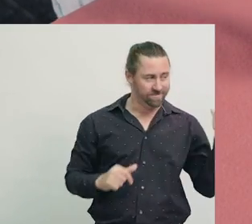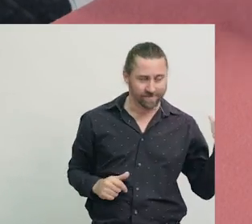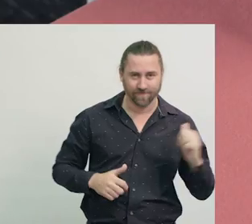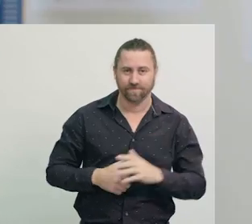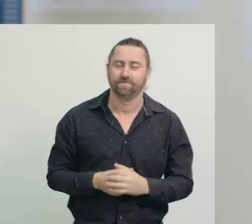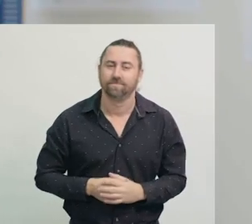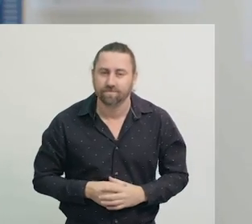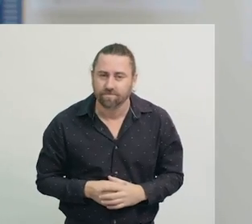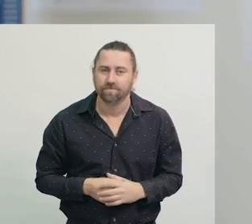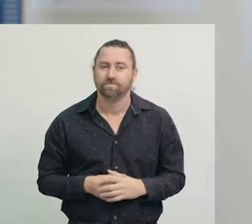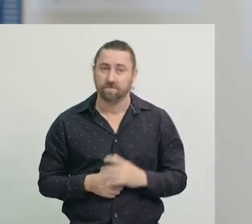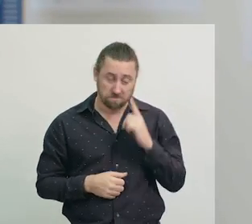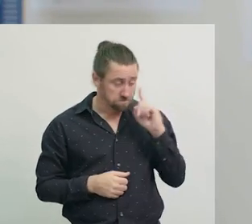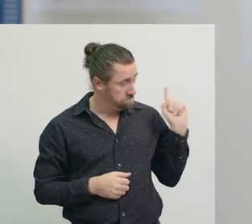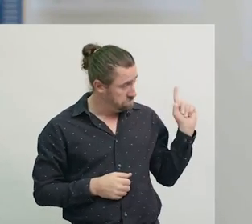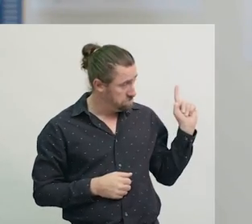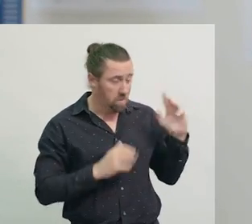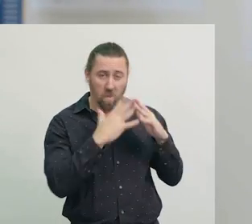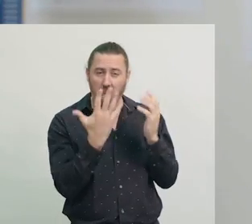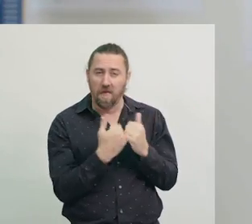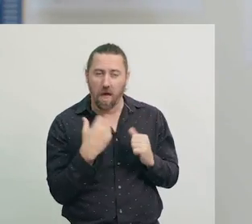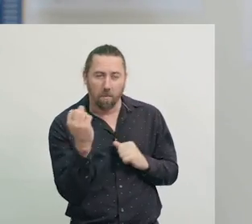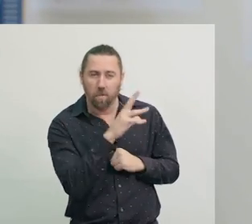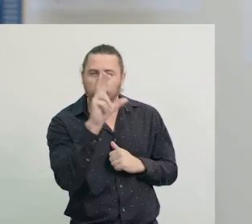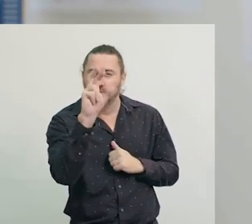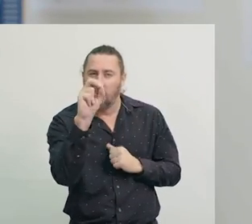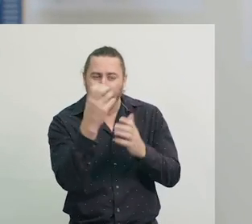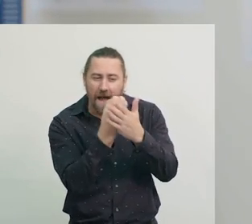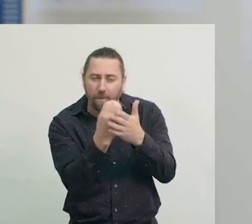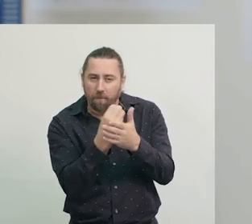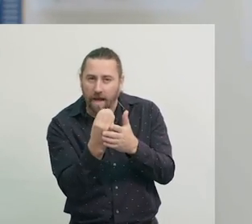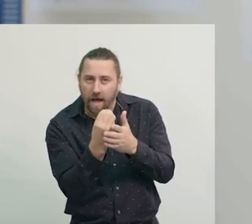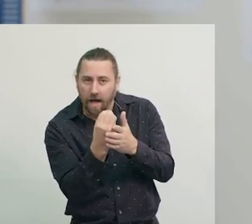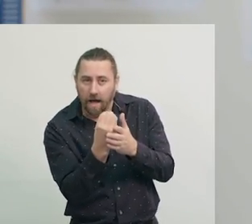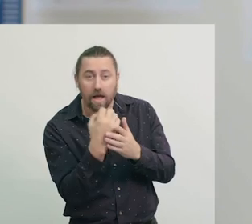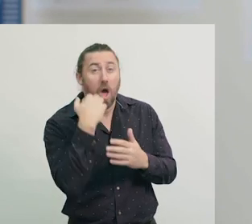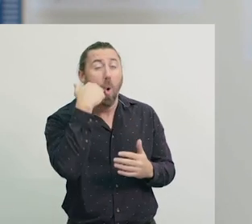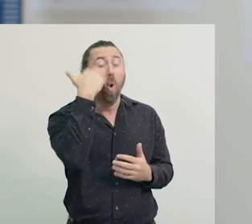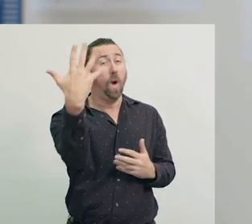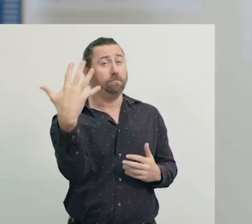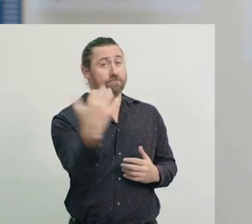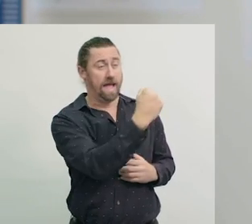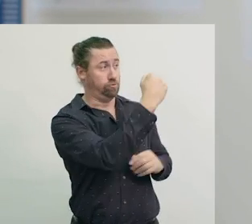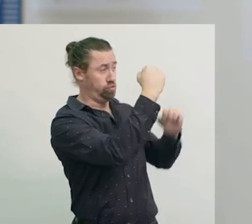As you can see, there are 12 numbers on the face of this clock, and the number 12 is always at the top,